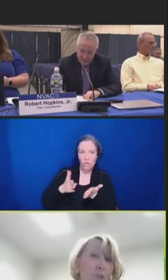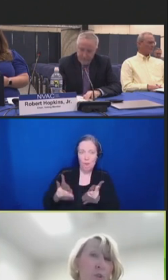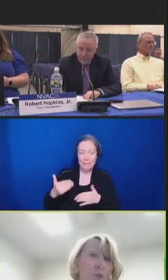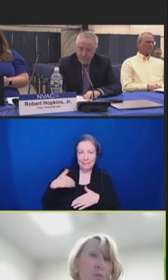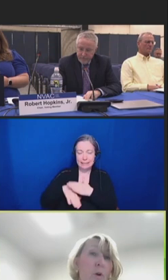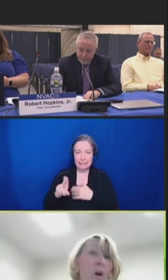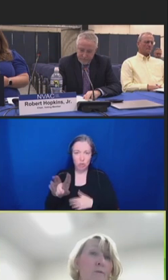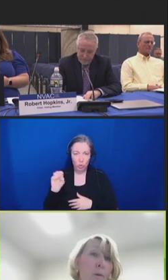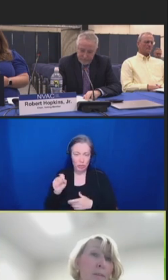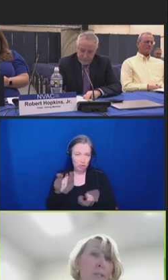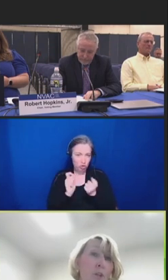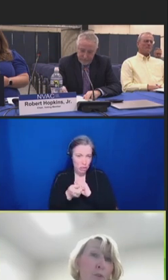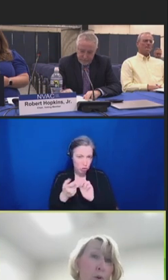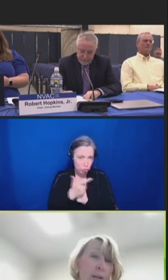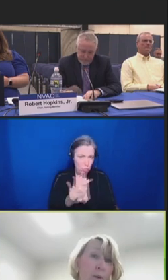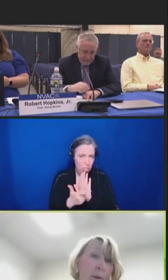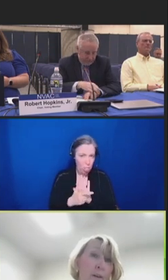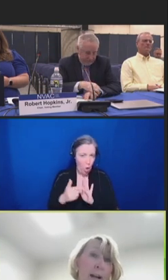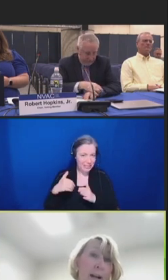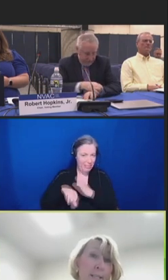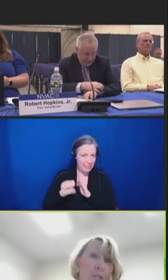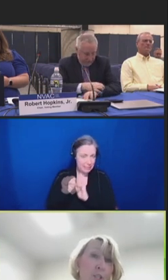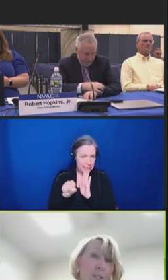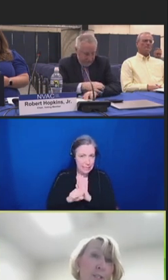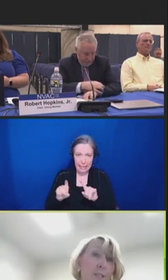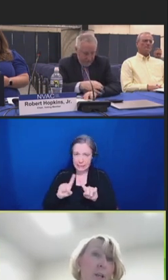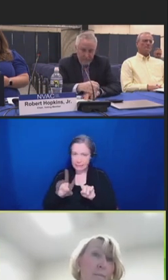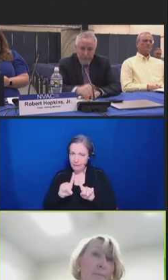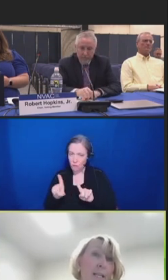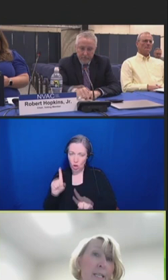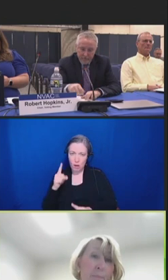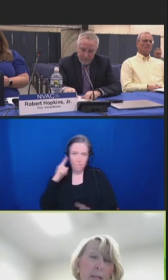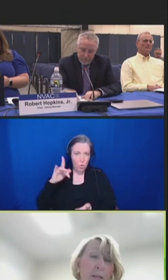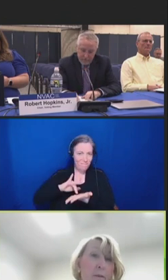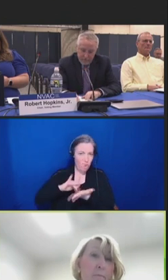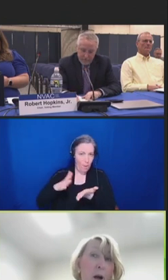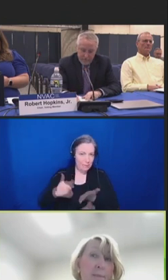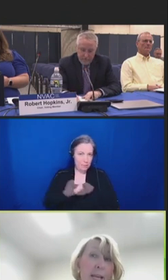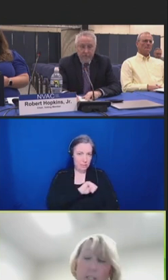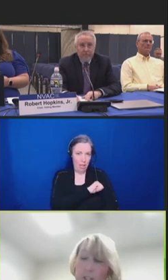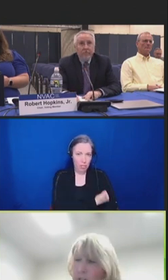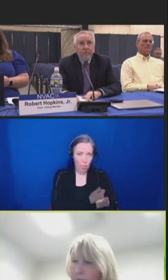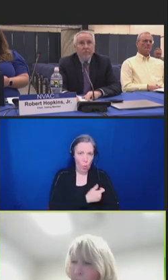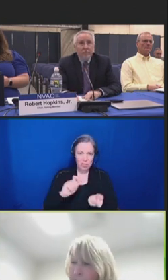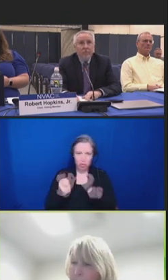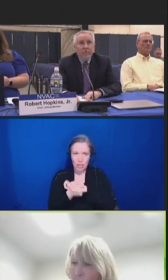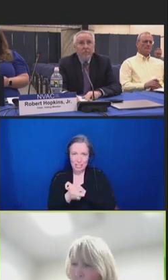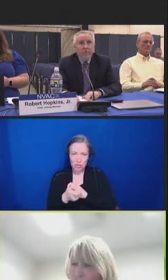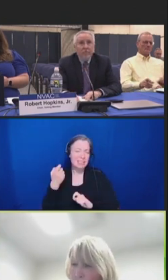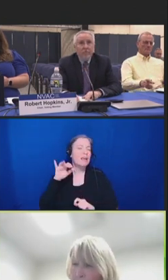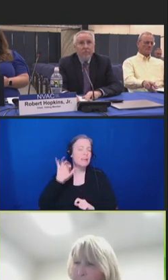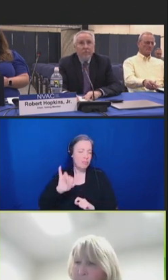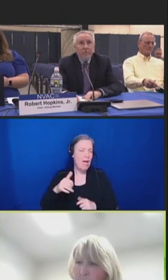to pharmacist authority around vaccinations, that has been updated that you can find as well.